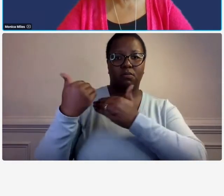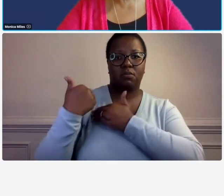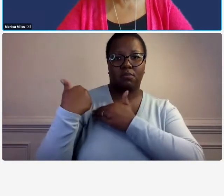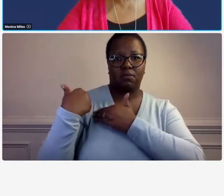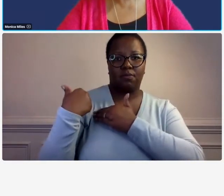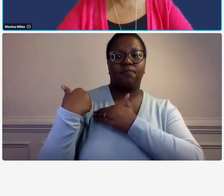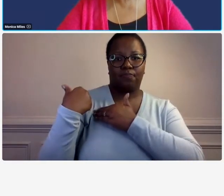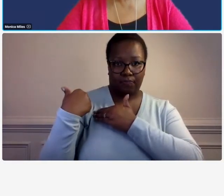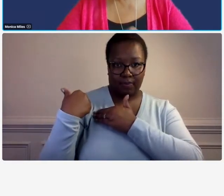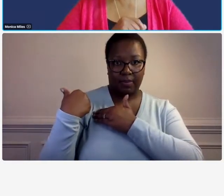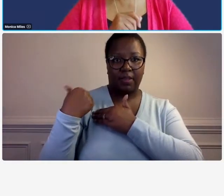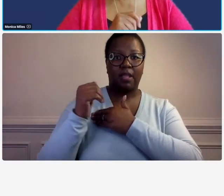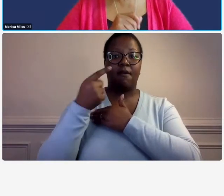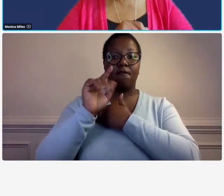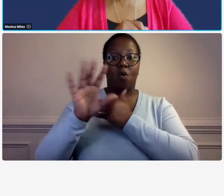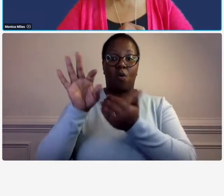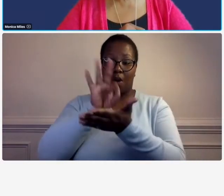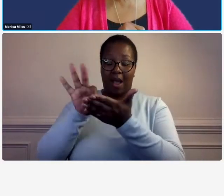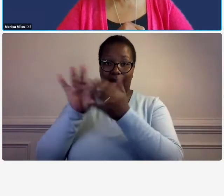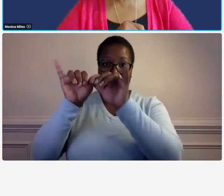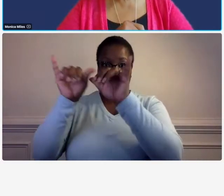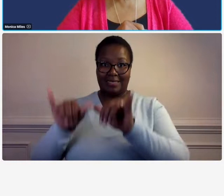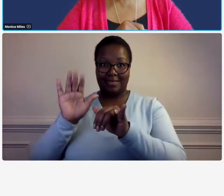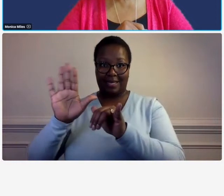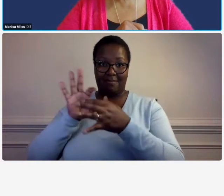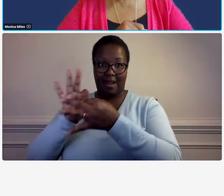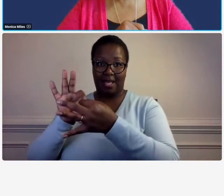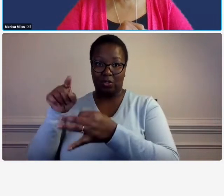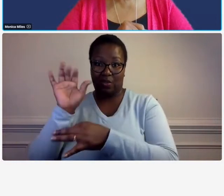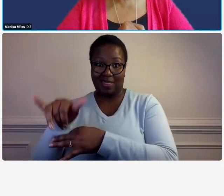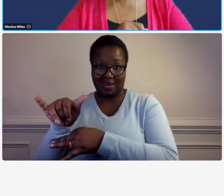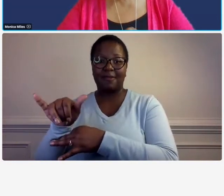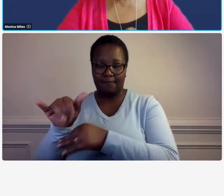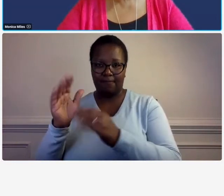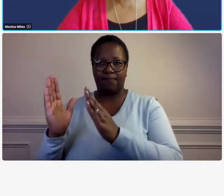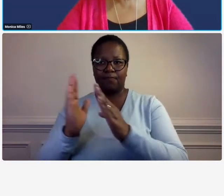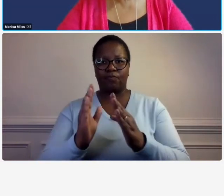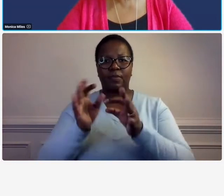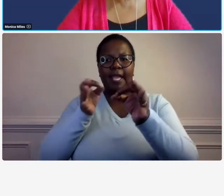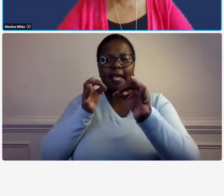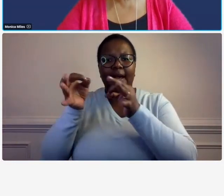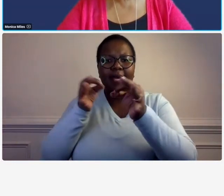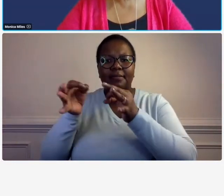of accounting system it gives you the um the the framework that you should use so you should use